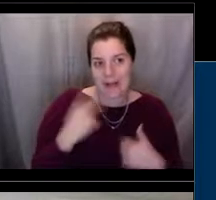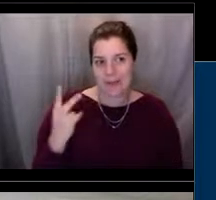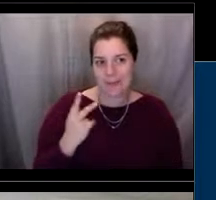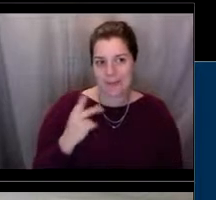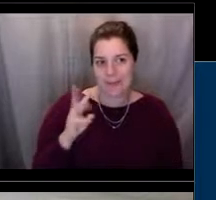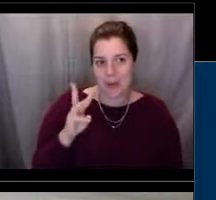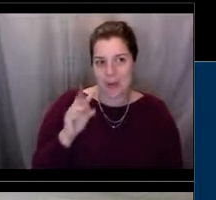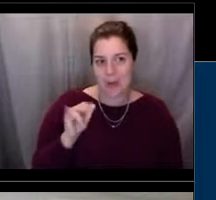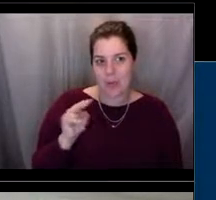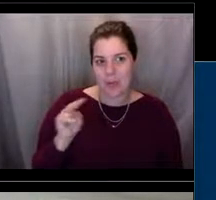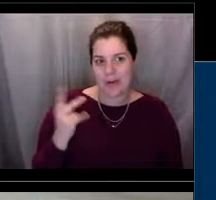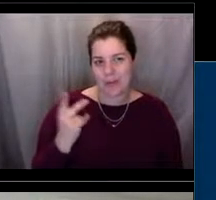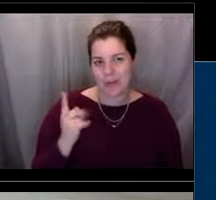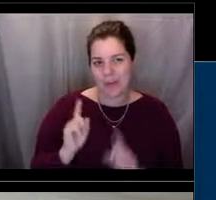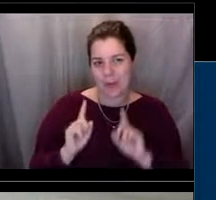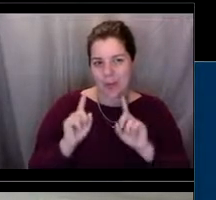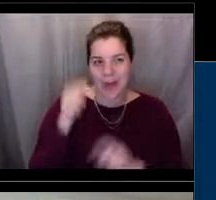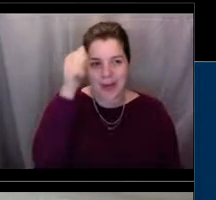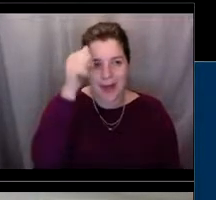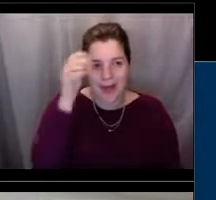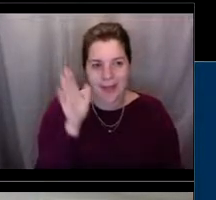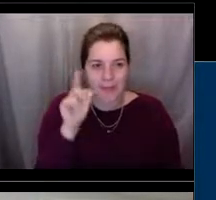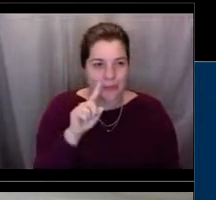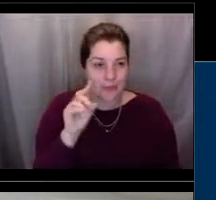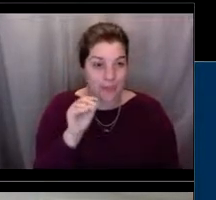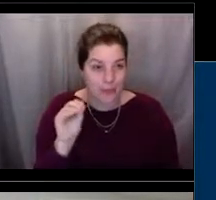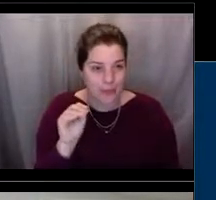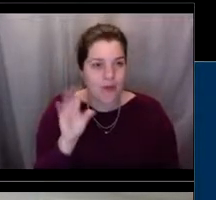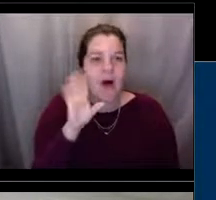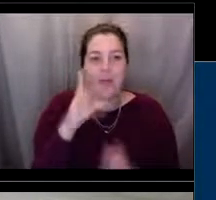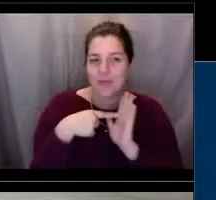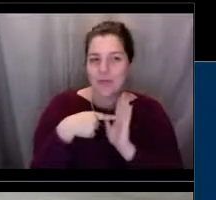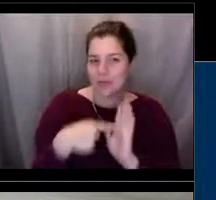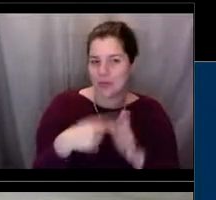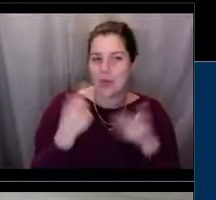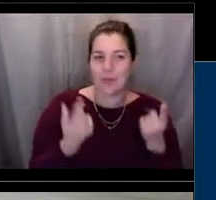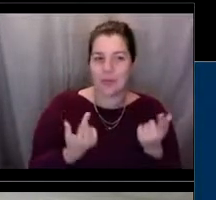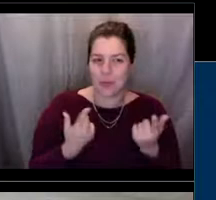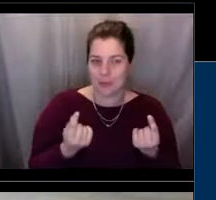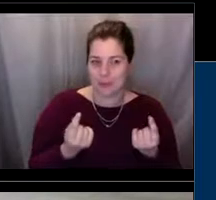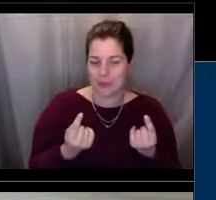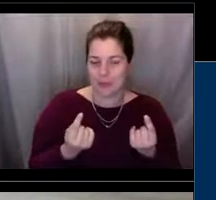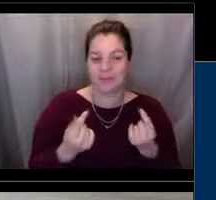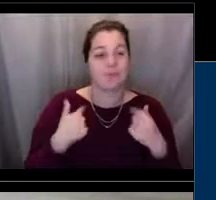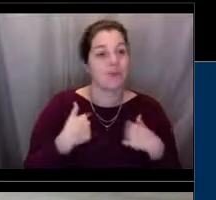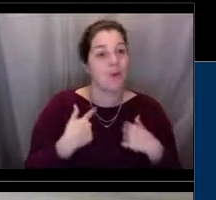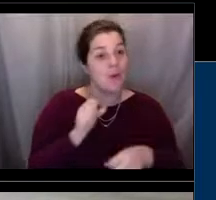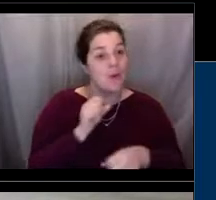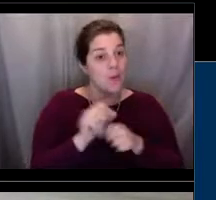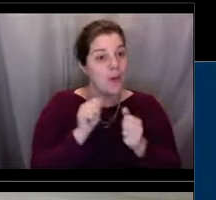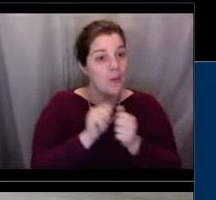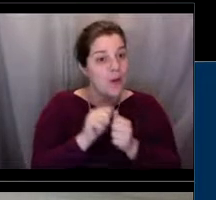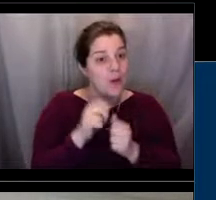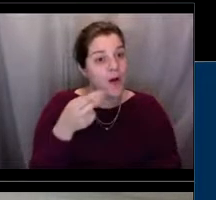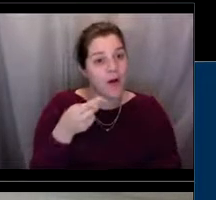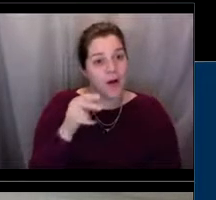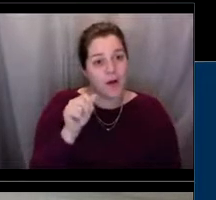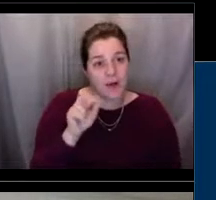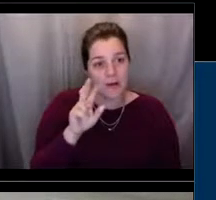so we wanted to show you what we did at the Alaska Zoo. We worked with harbor seals, and I should mention